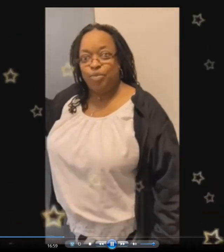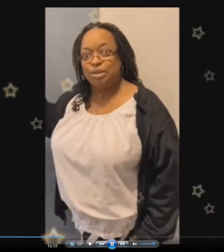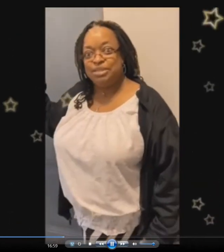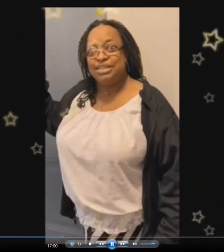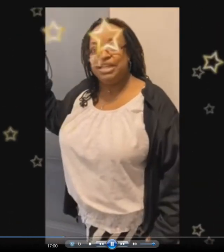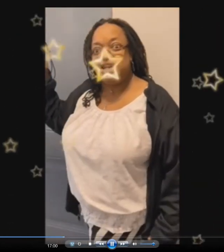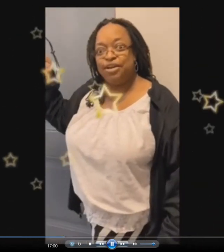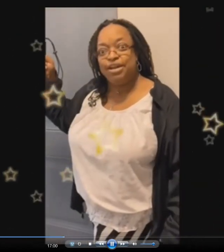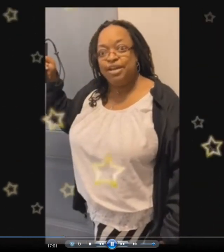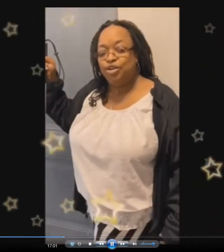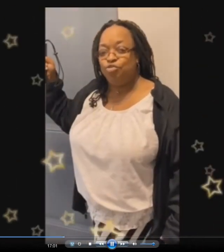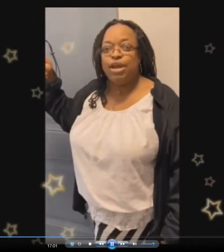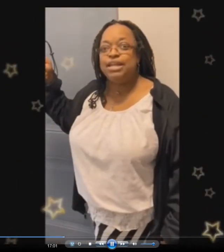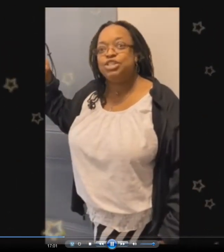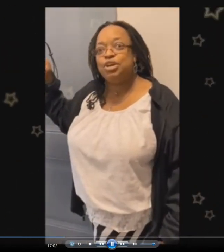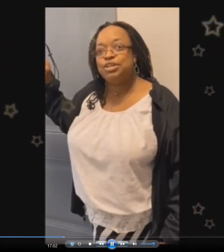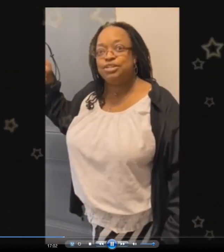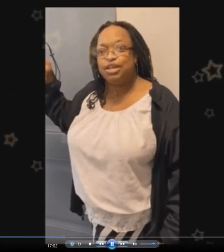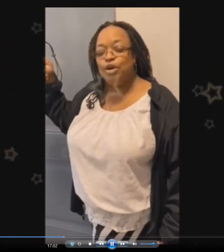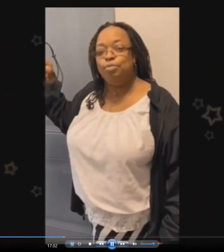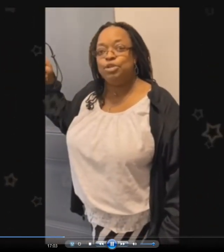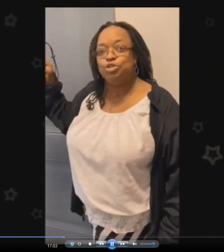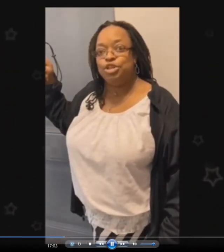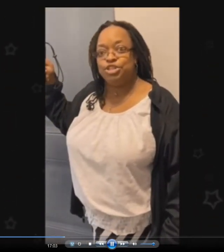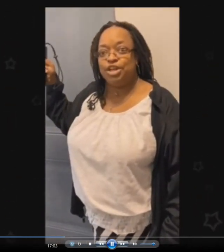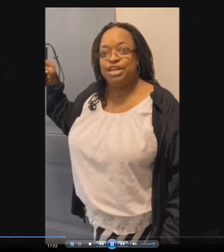shore lining. And that's my door.